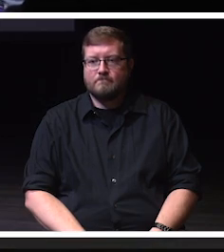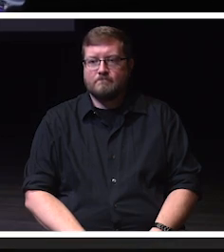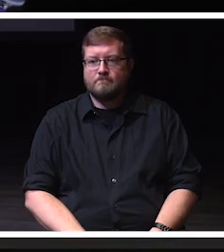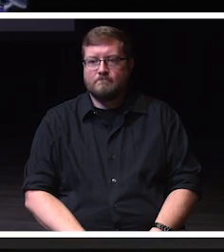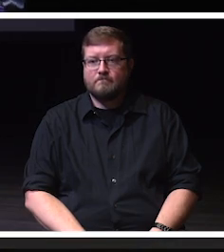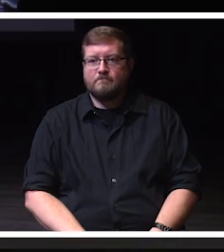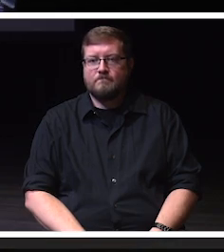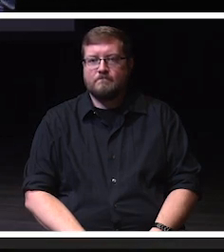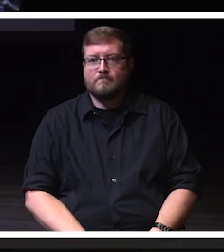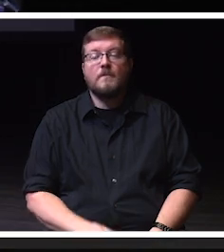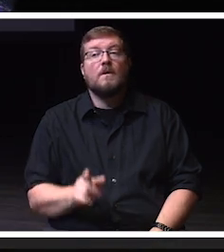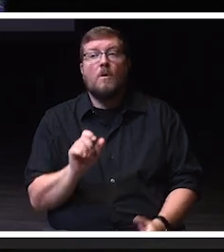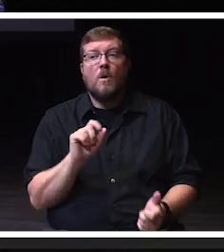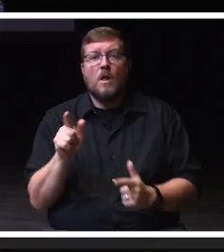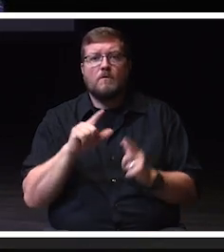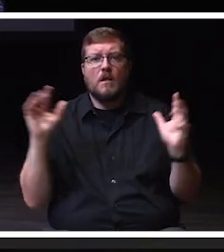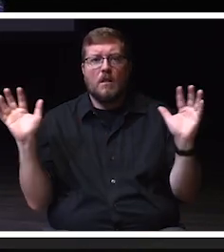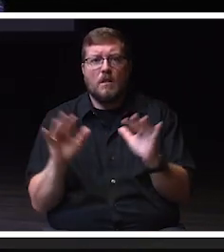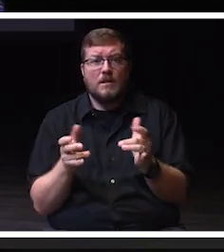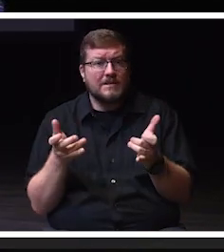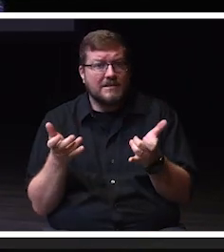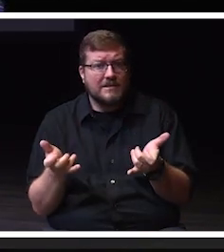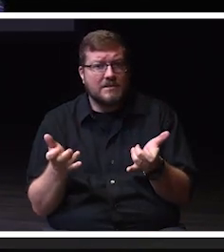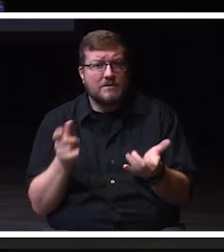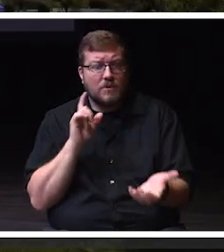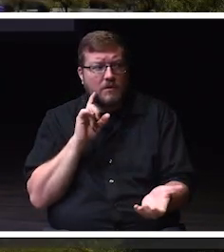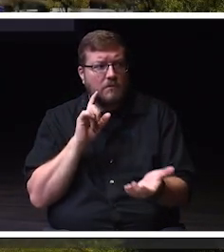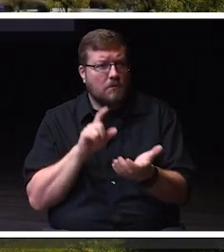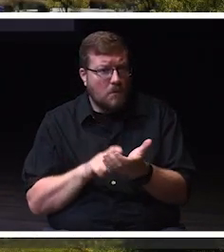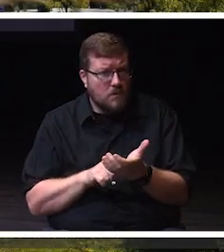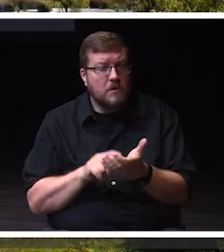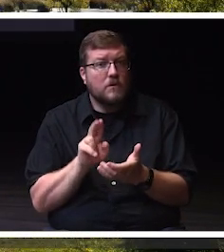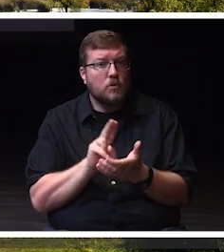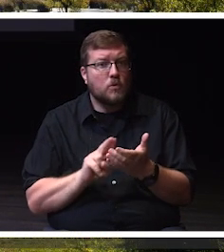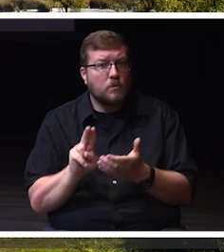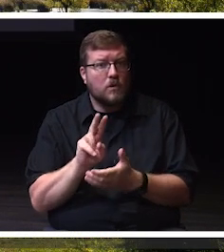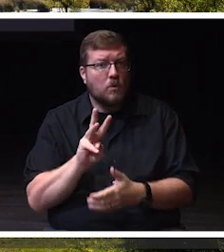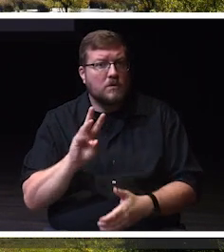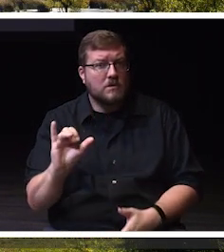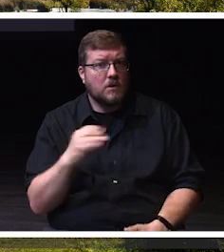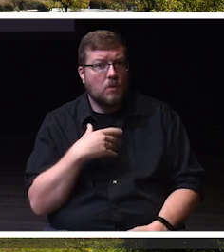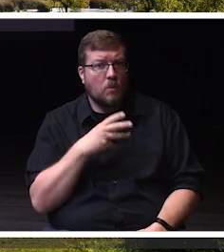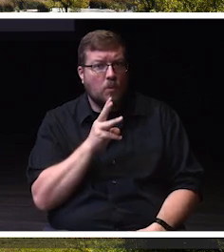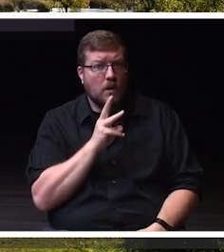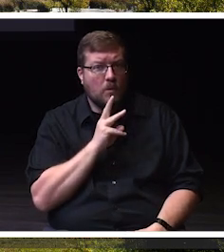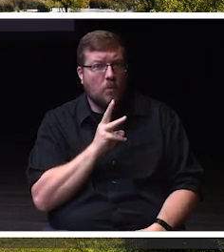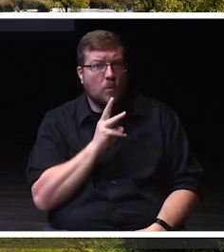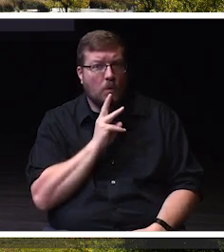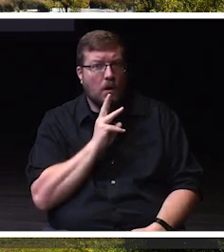As we gather for today's event, we acknowledge that the University of Wisconsin Whitewater exists today